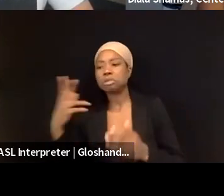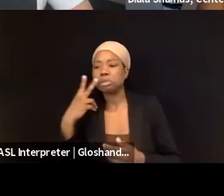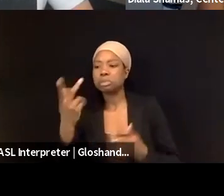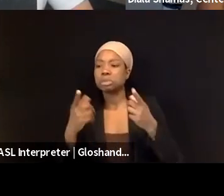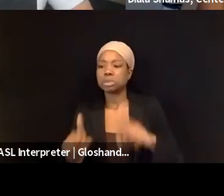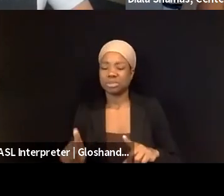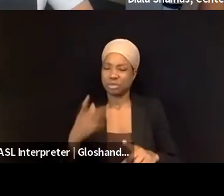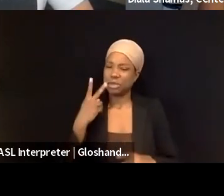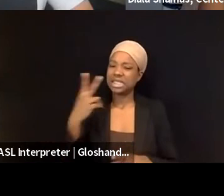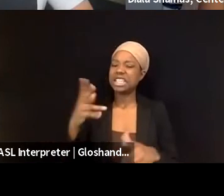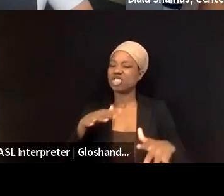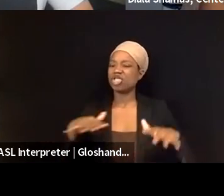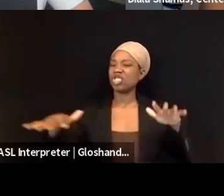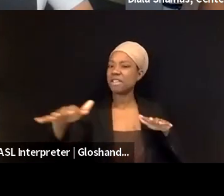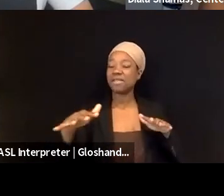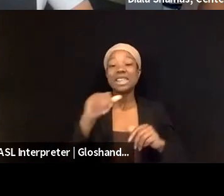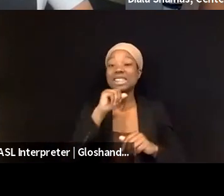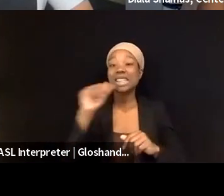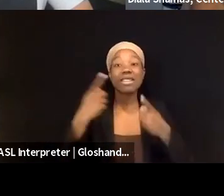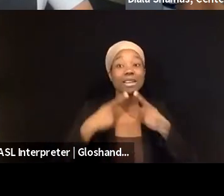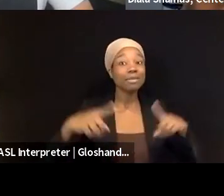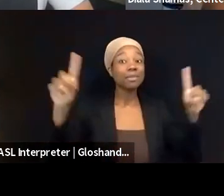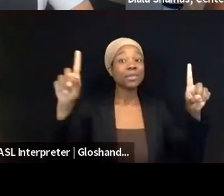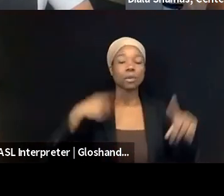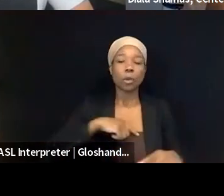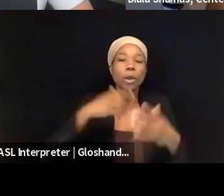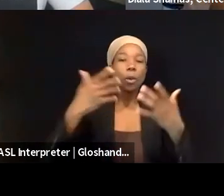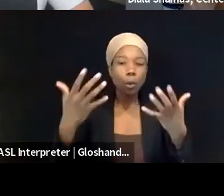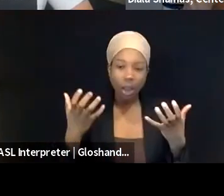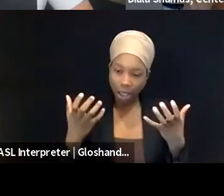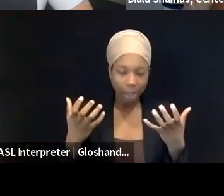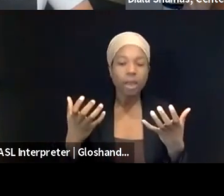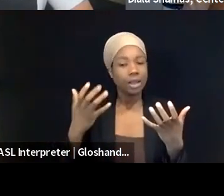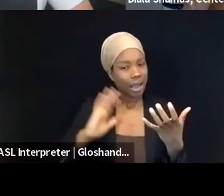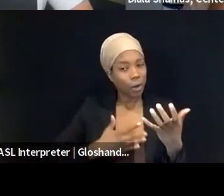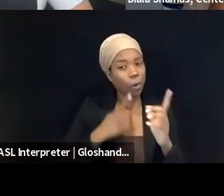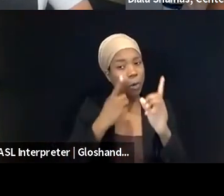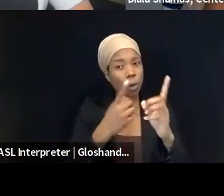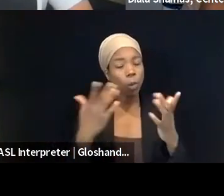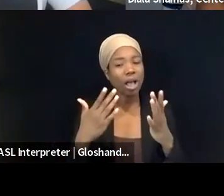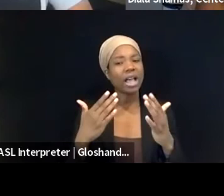I mean, we really want just transparent, what is it, of equal policy of content moderation